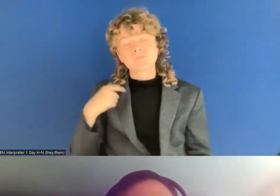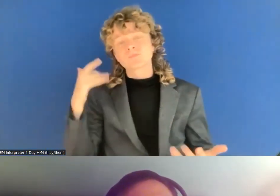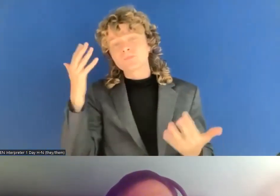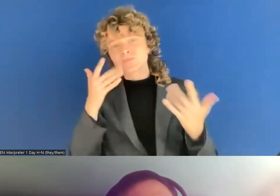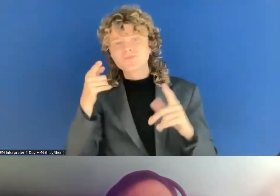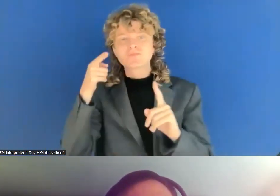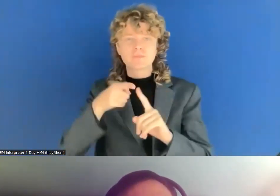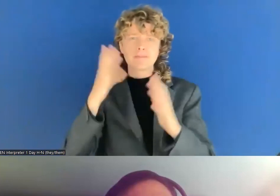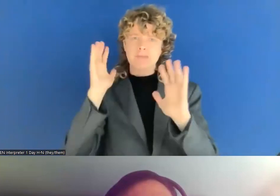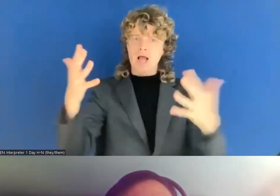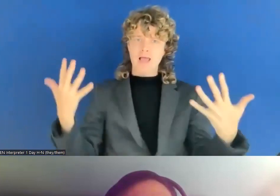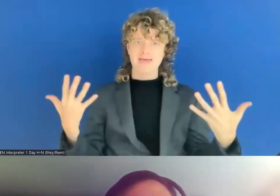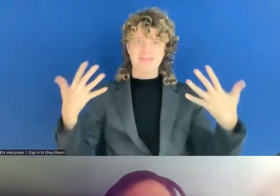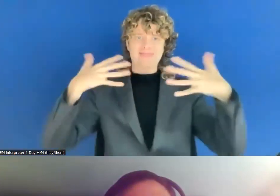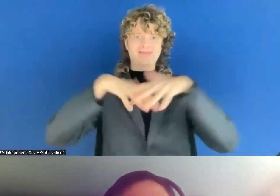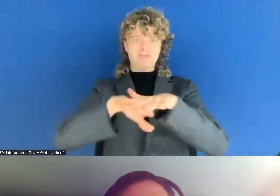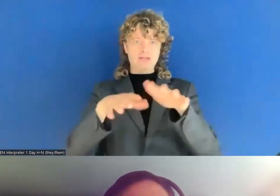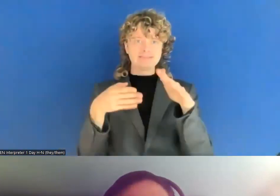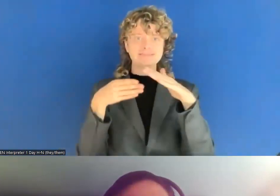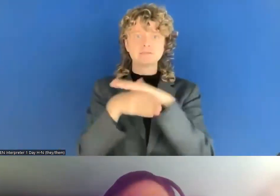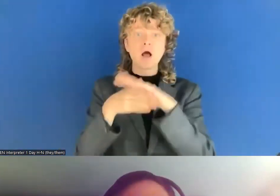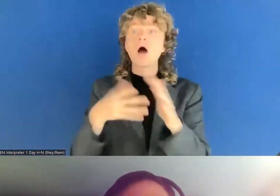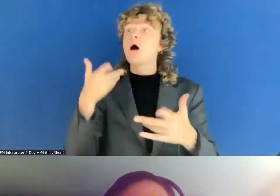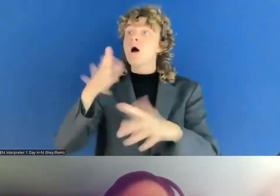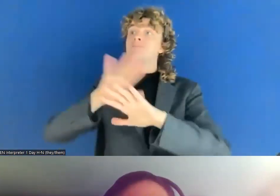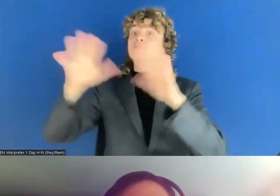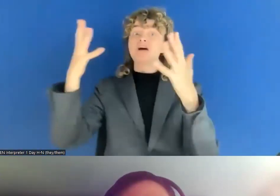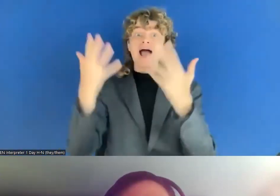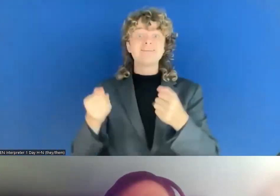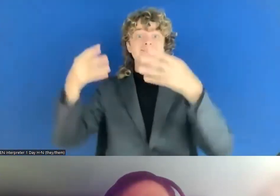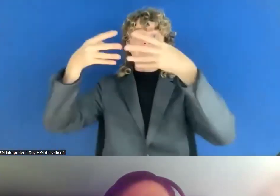to integrate in your processes in your internal control process, and that you have to kind